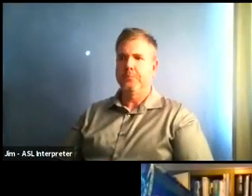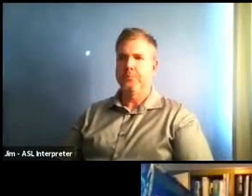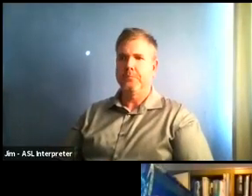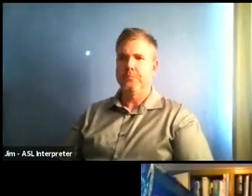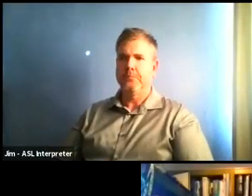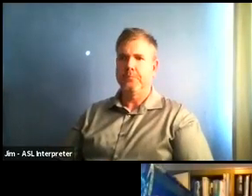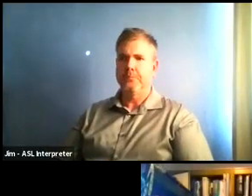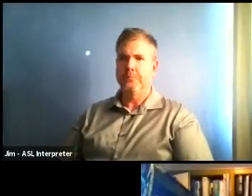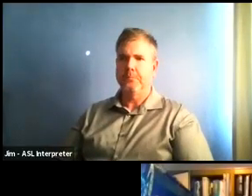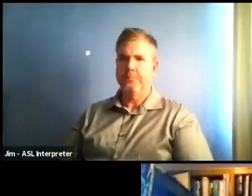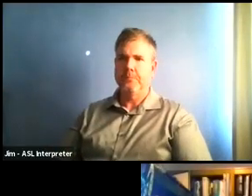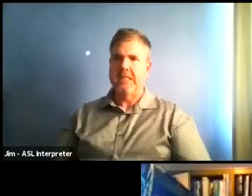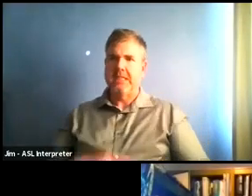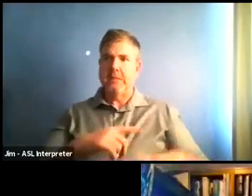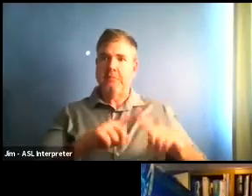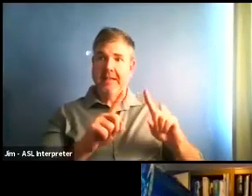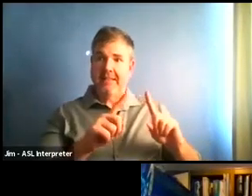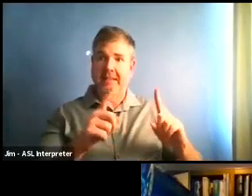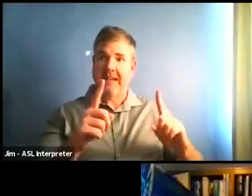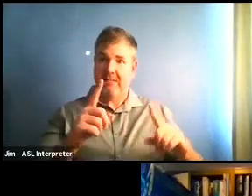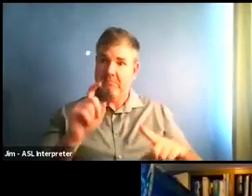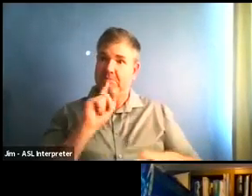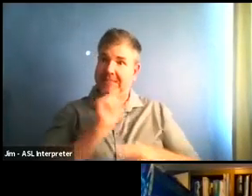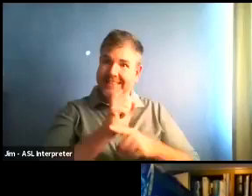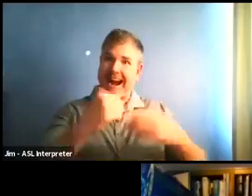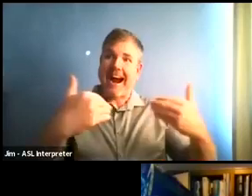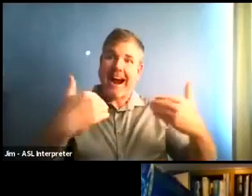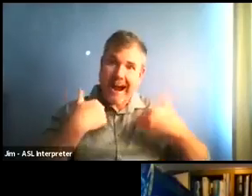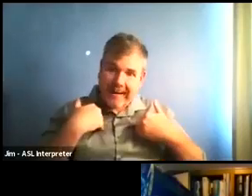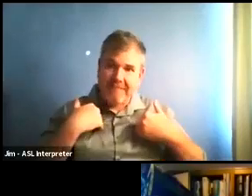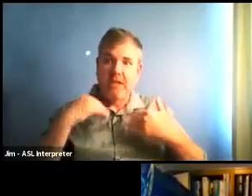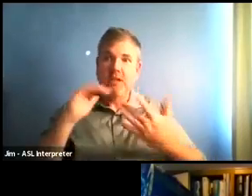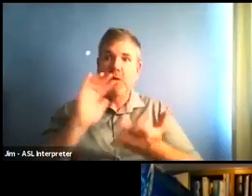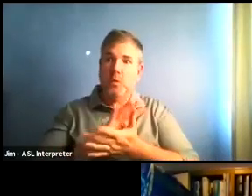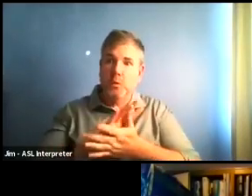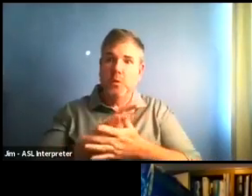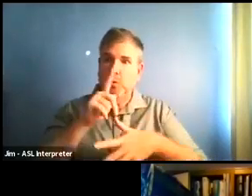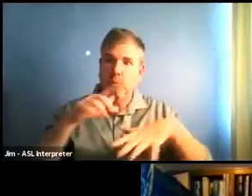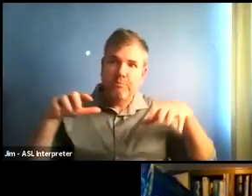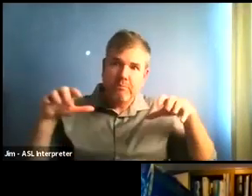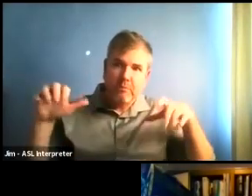workouts, there are groups getting together. And for all of the positives that they say